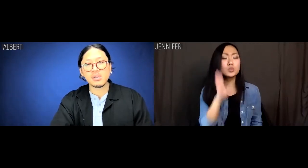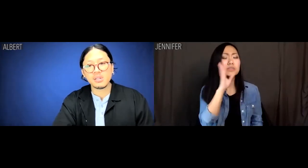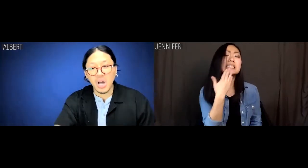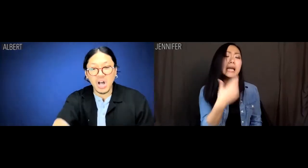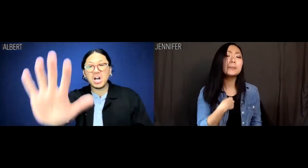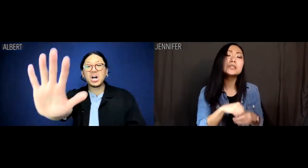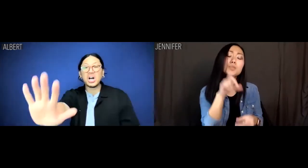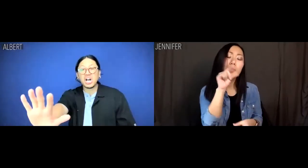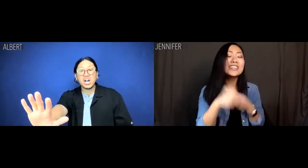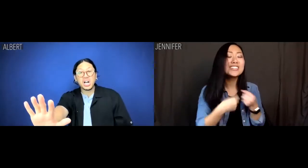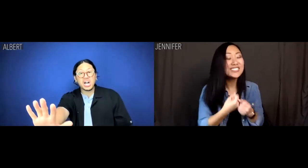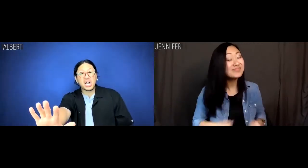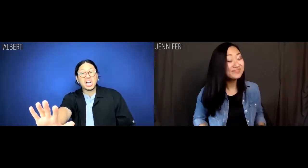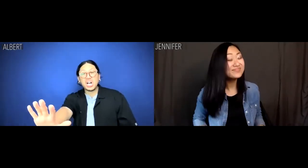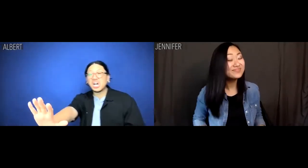You'll thank me in twenty years!"